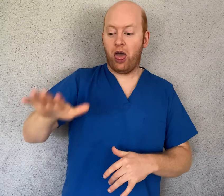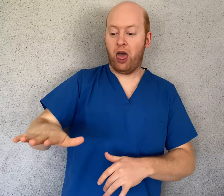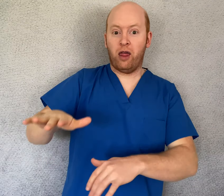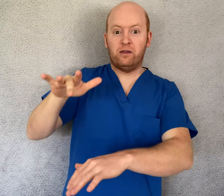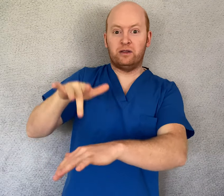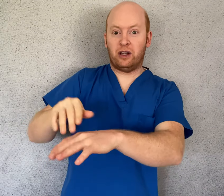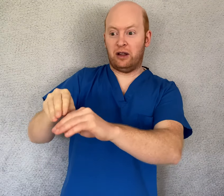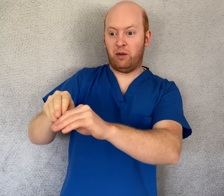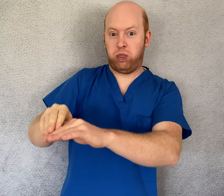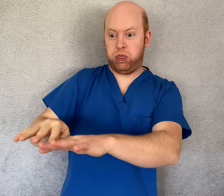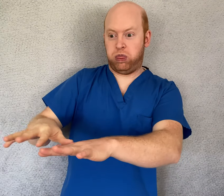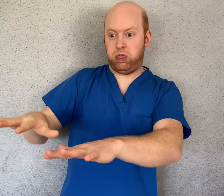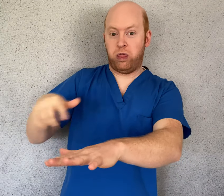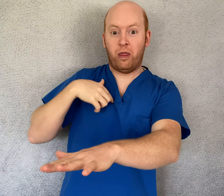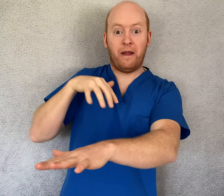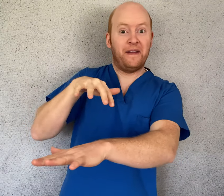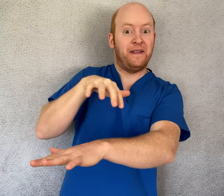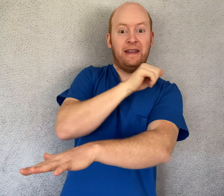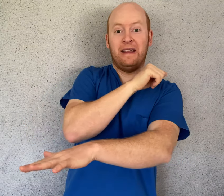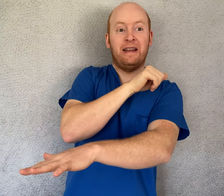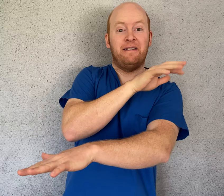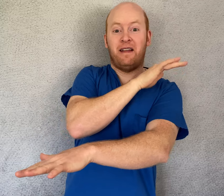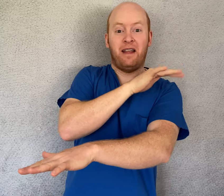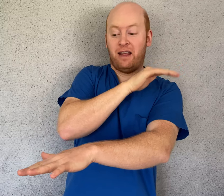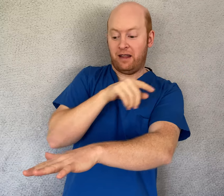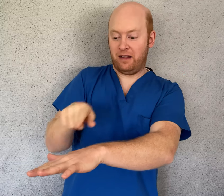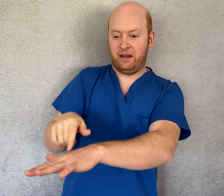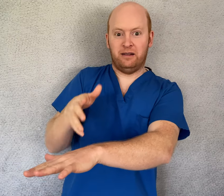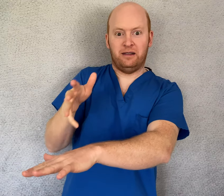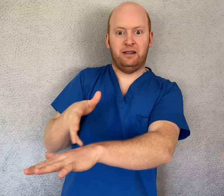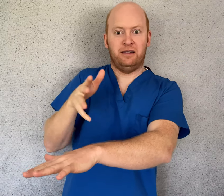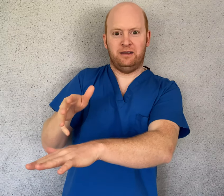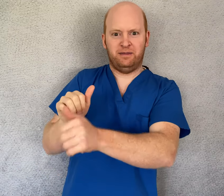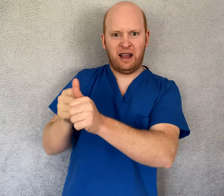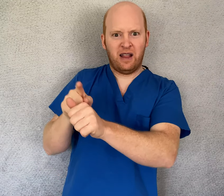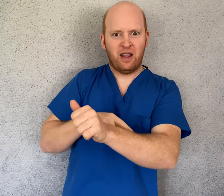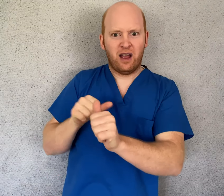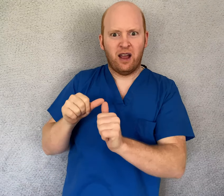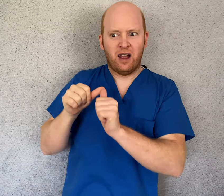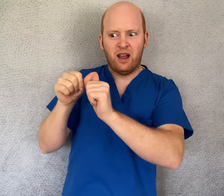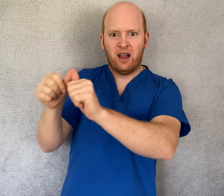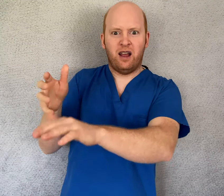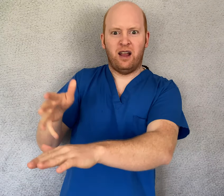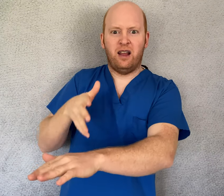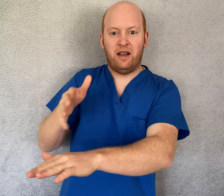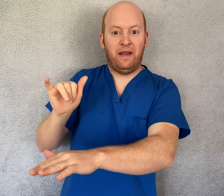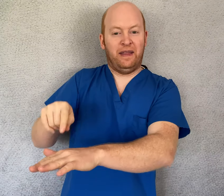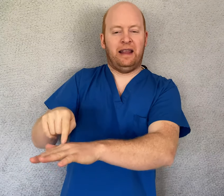and contaminate them where the pathogen can linger for an amount of time --